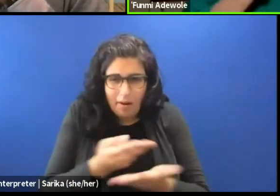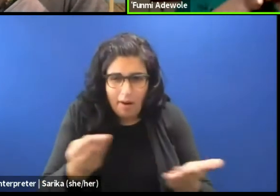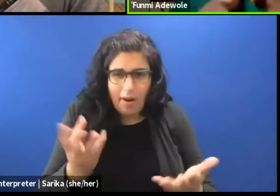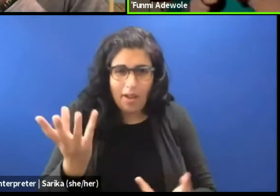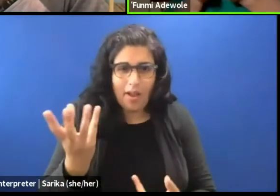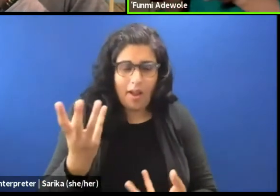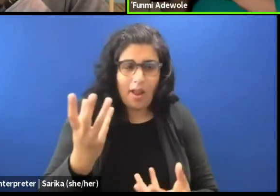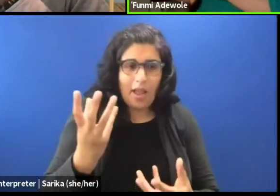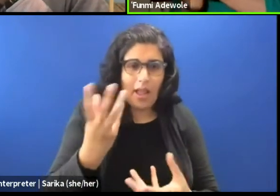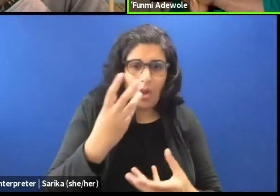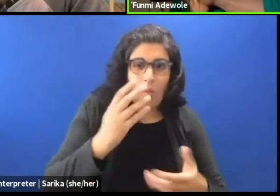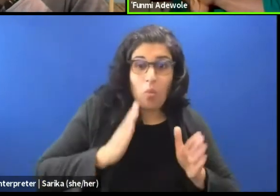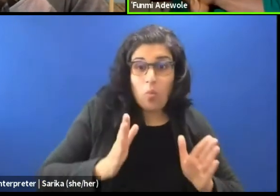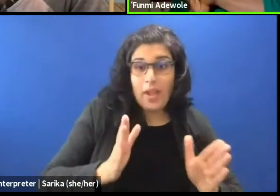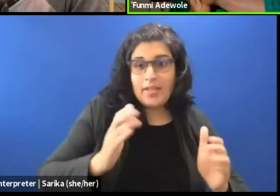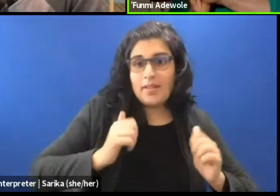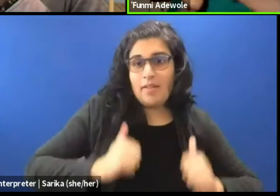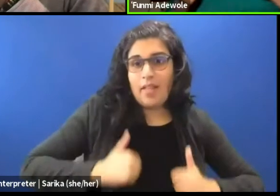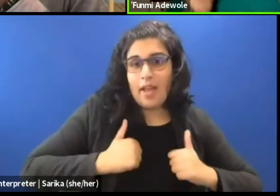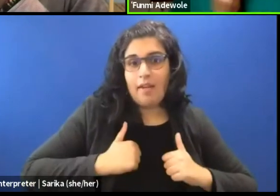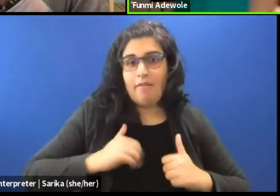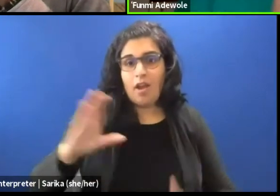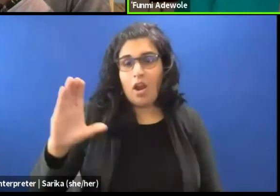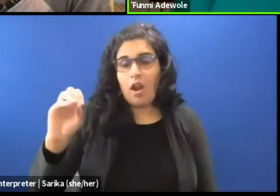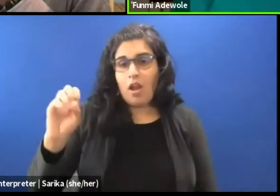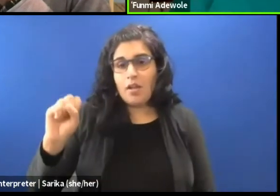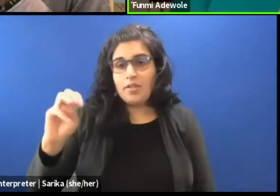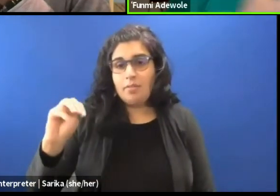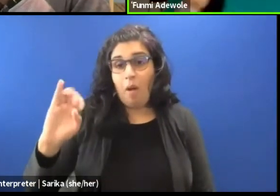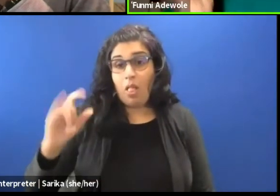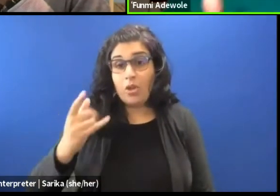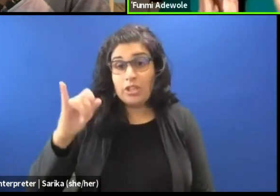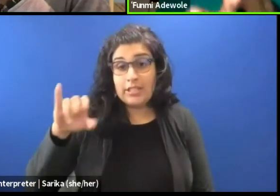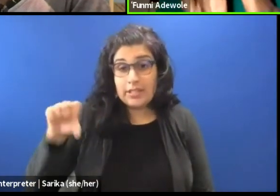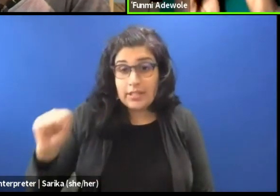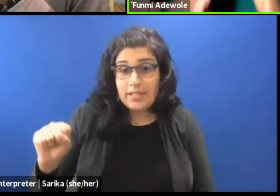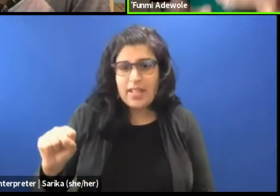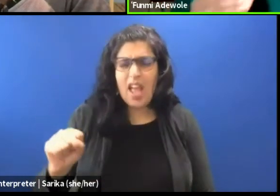Cosmologies, and these things are often not discussed